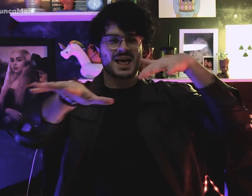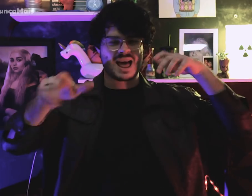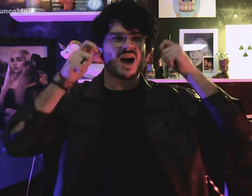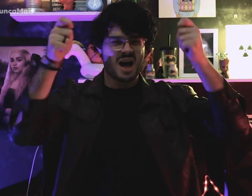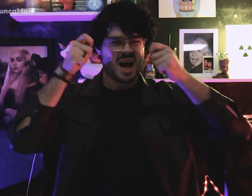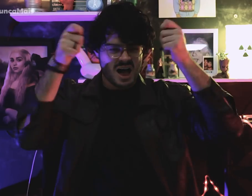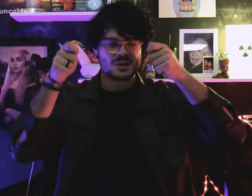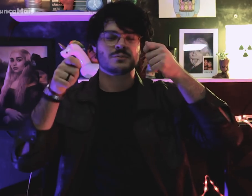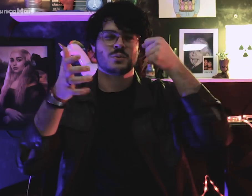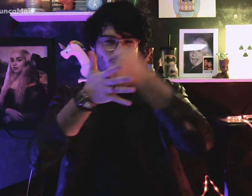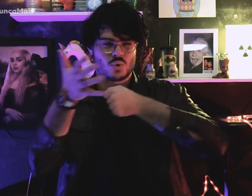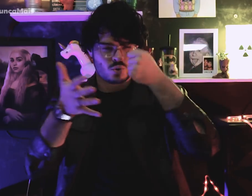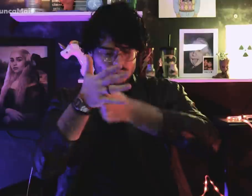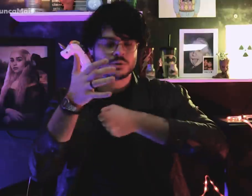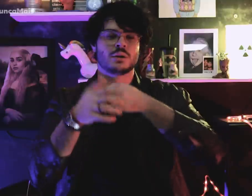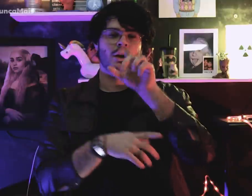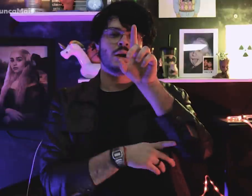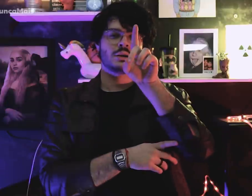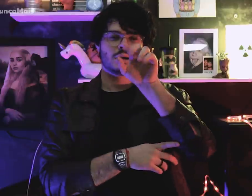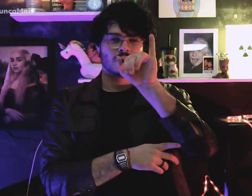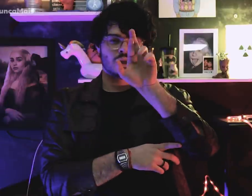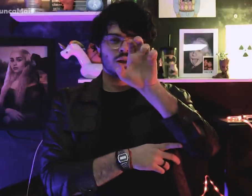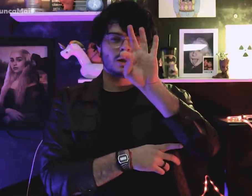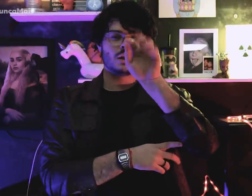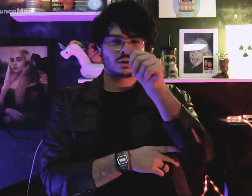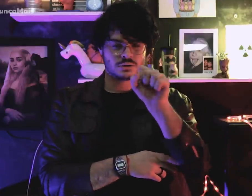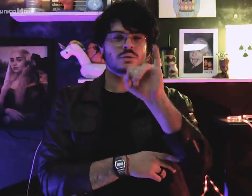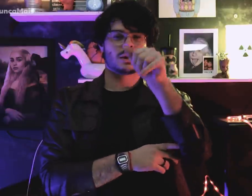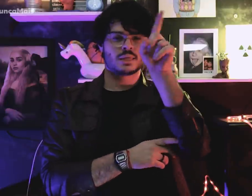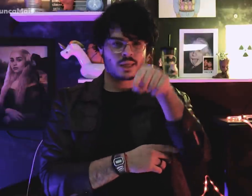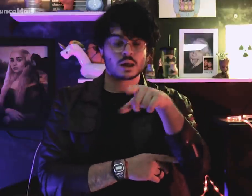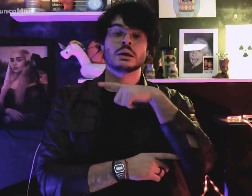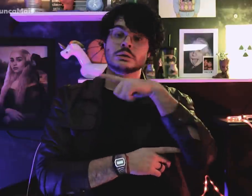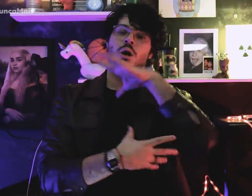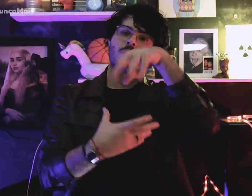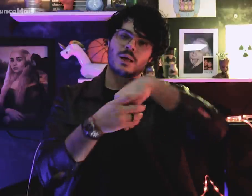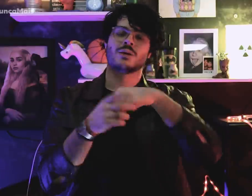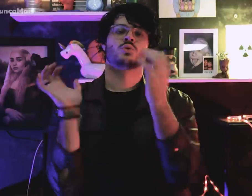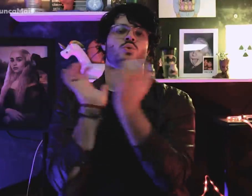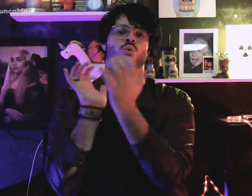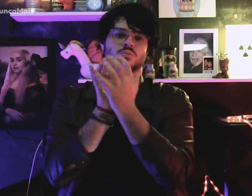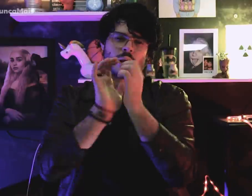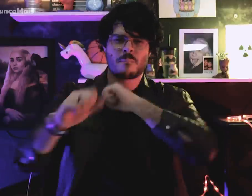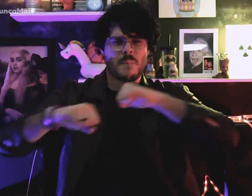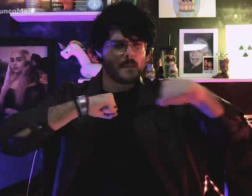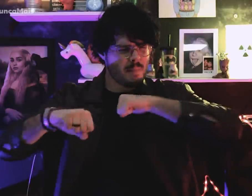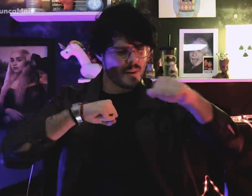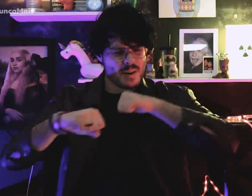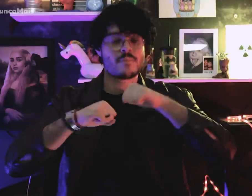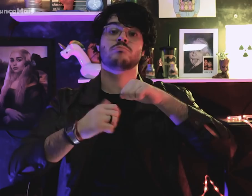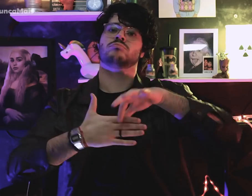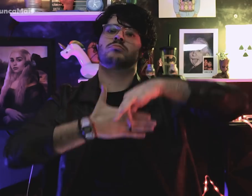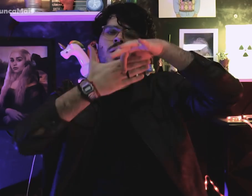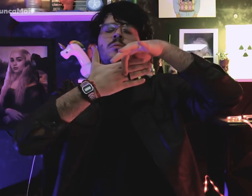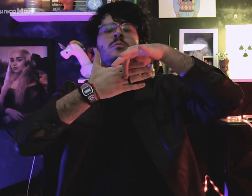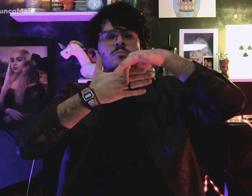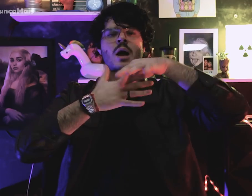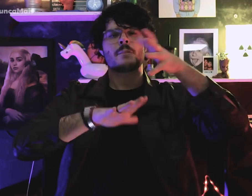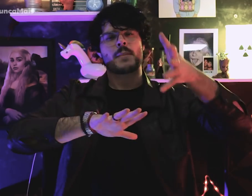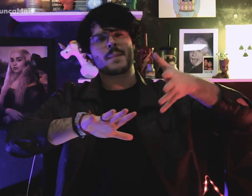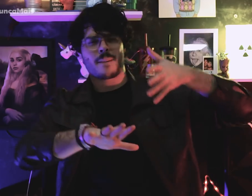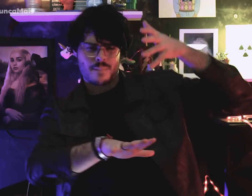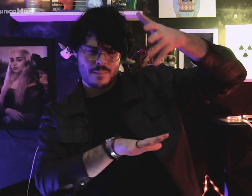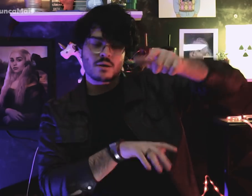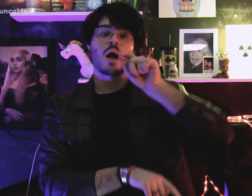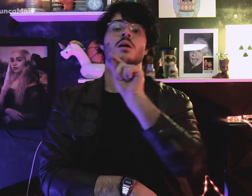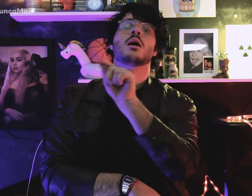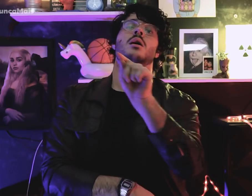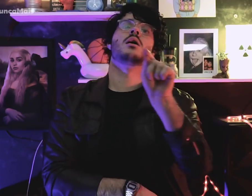Entre os líderes do movimento popular estavam: